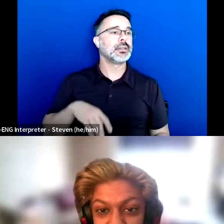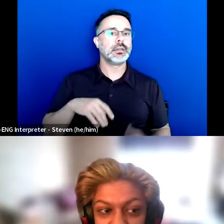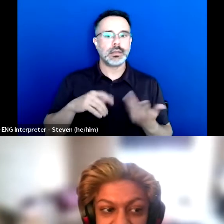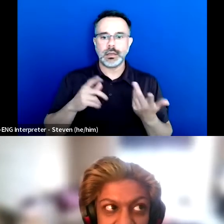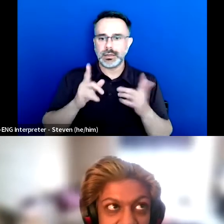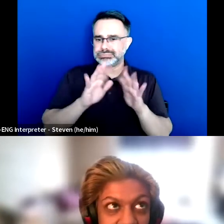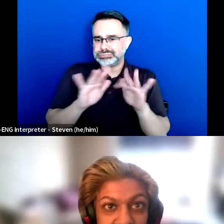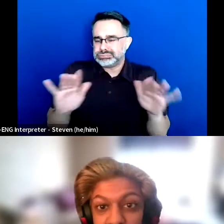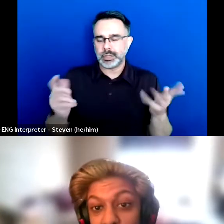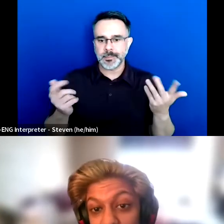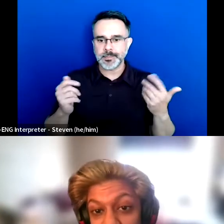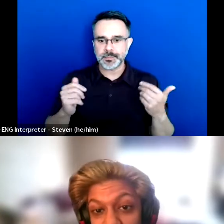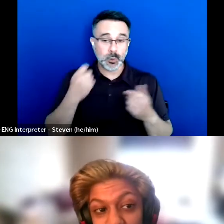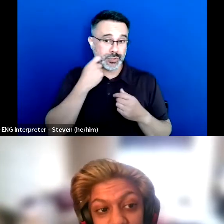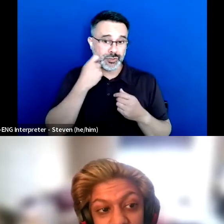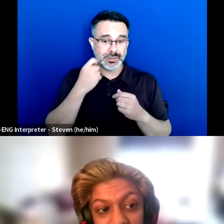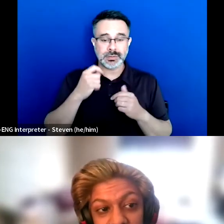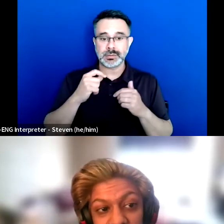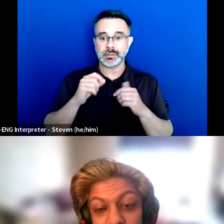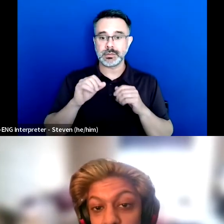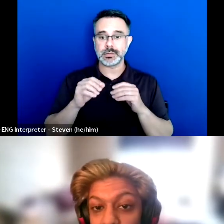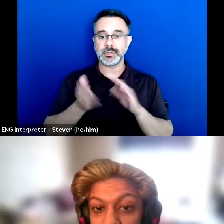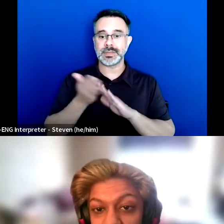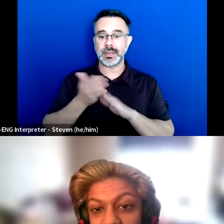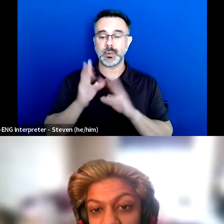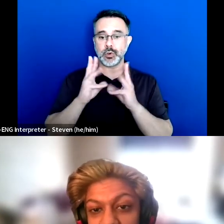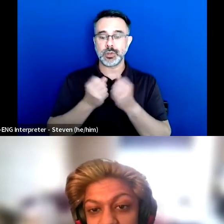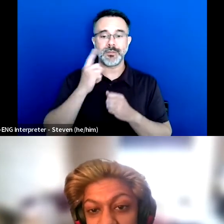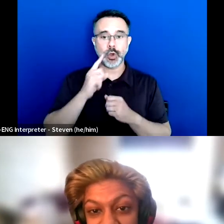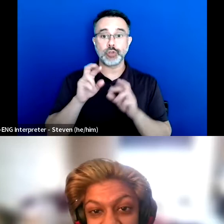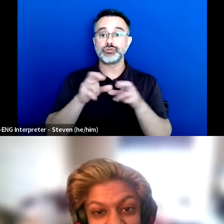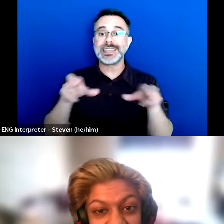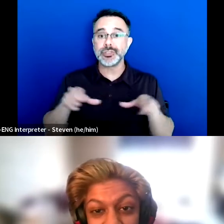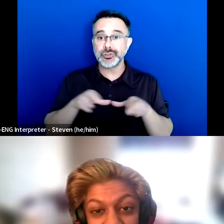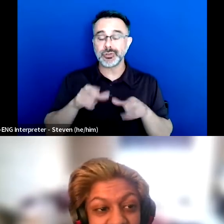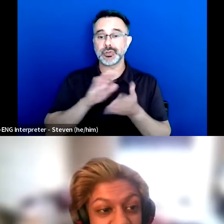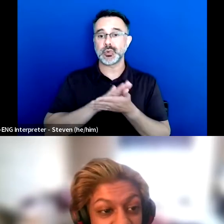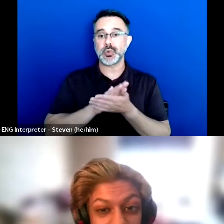for a regional school board trustees, for a set of them.